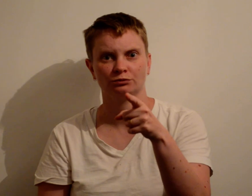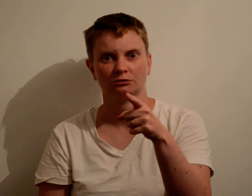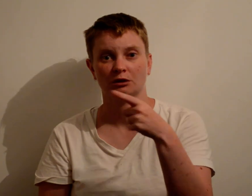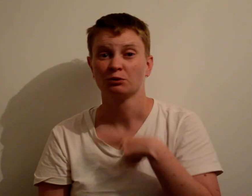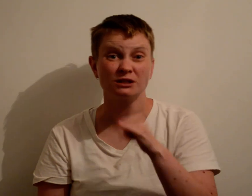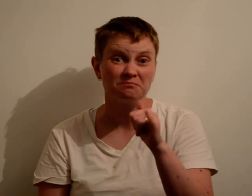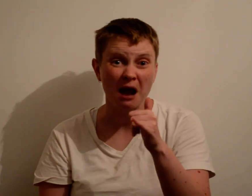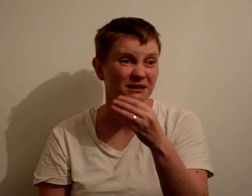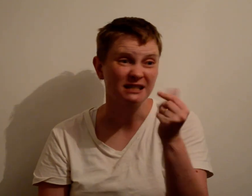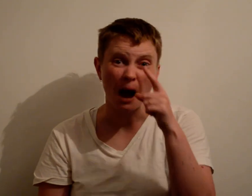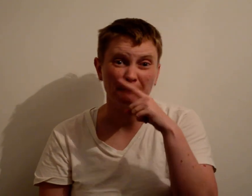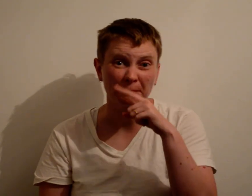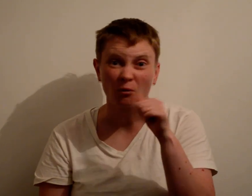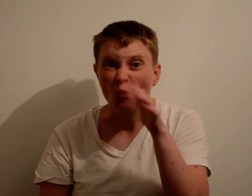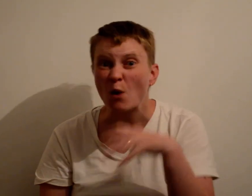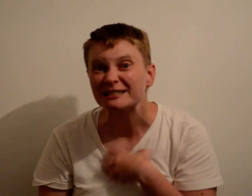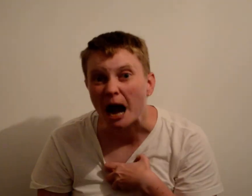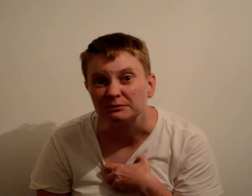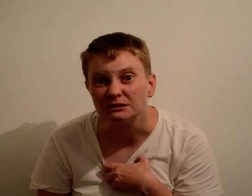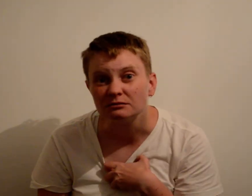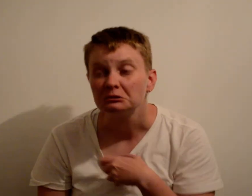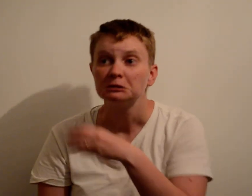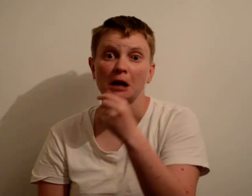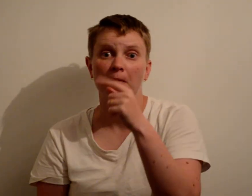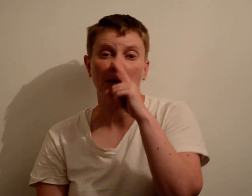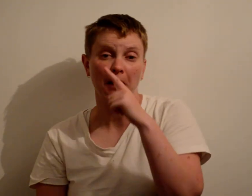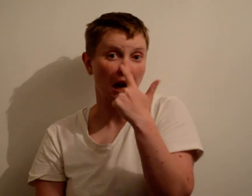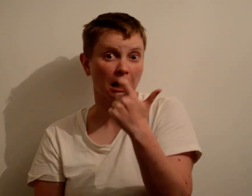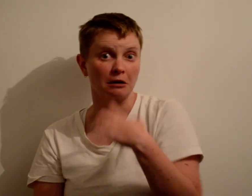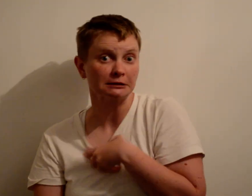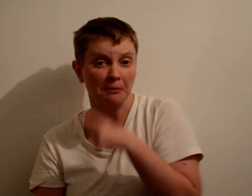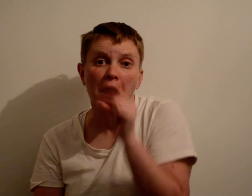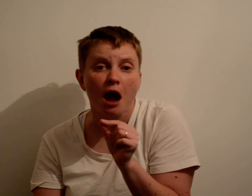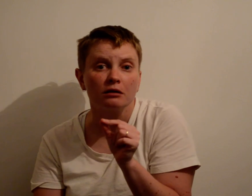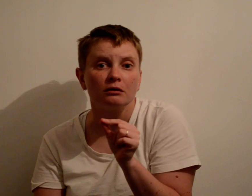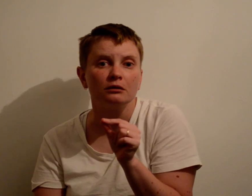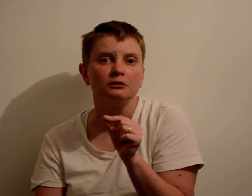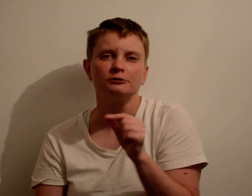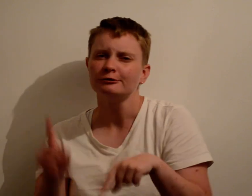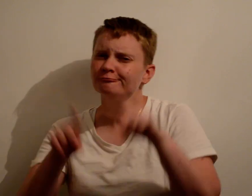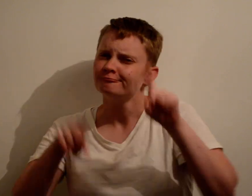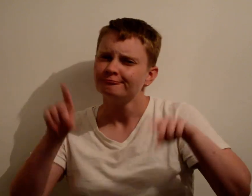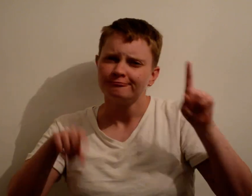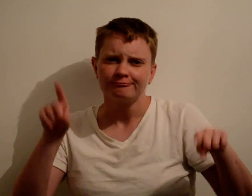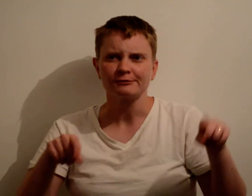because some people may will never adapt while others can. So, it varies with people.